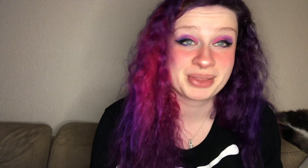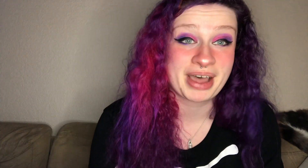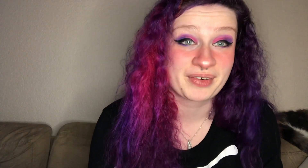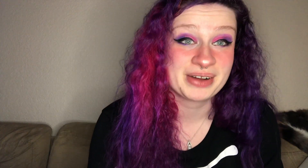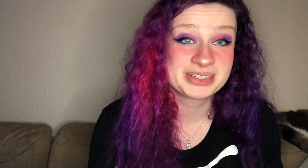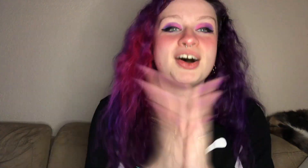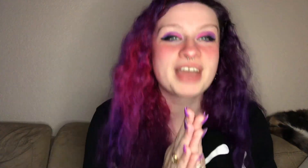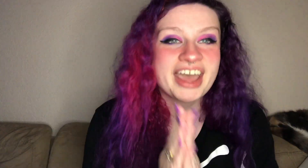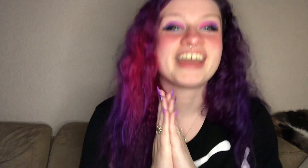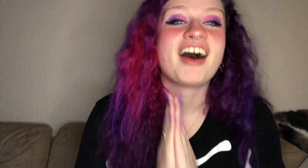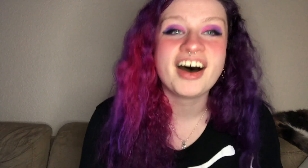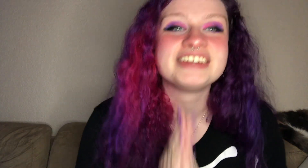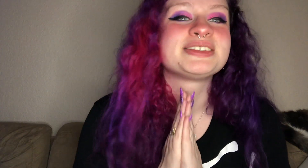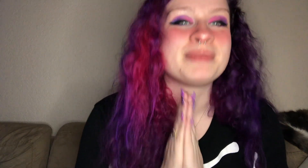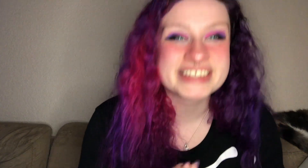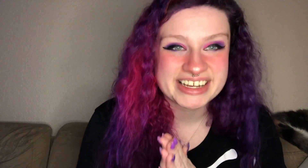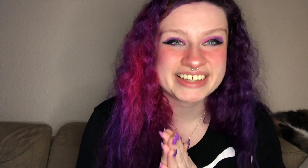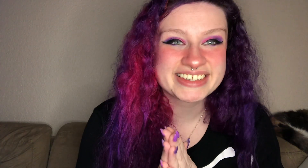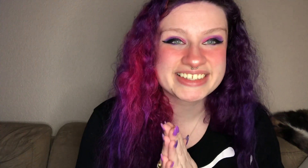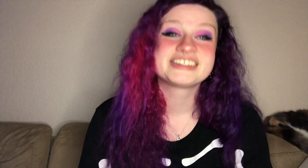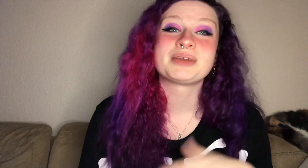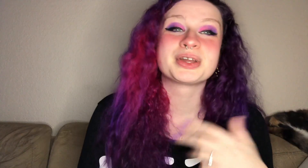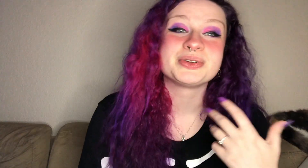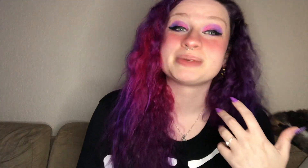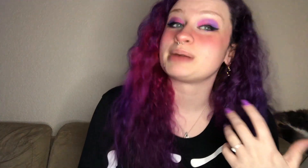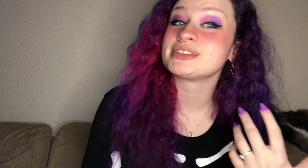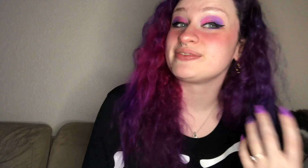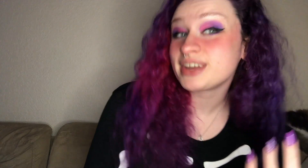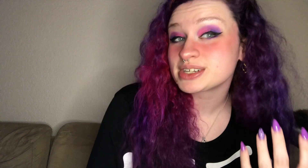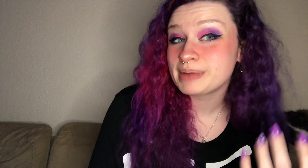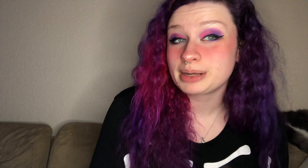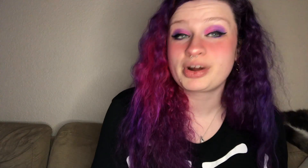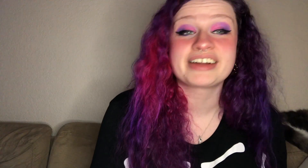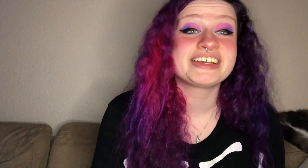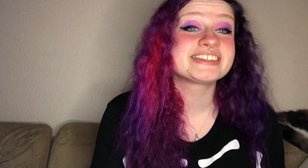background okay on to business today we're gonna do some numbers and fingerspelling practice i'm